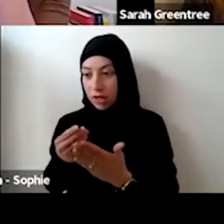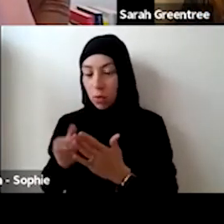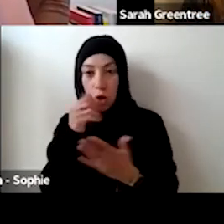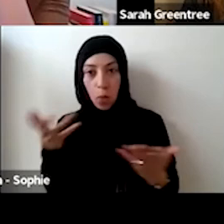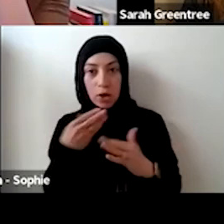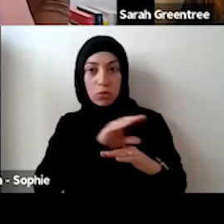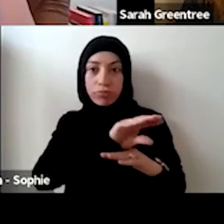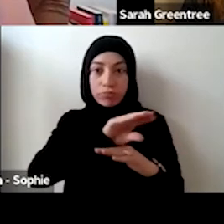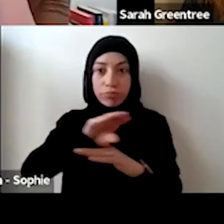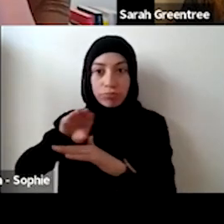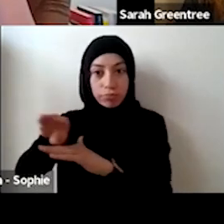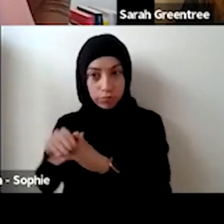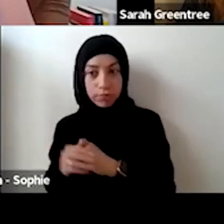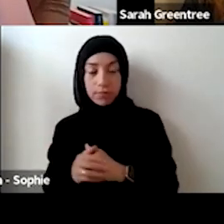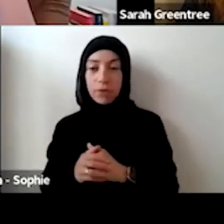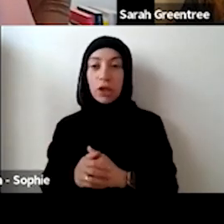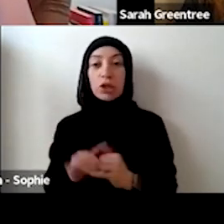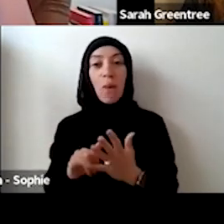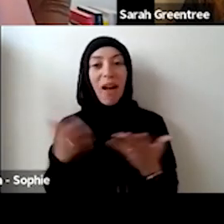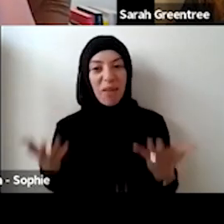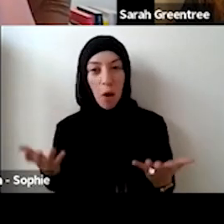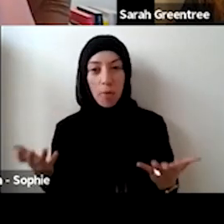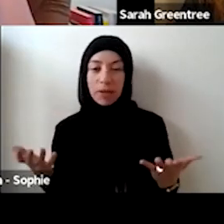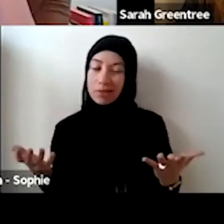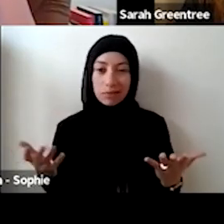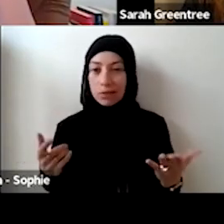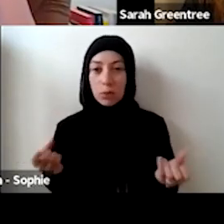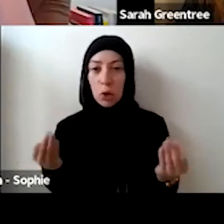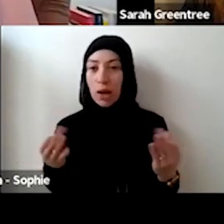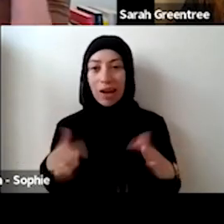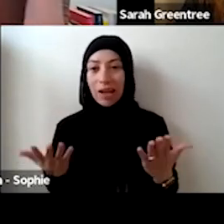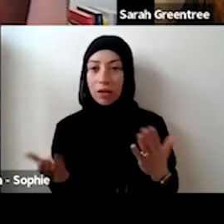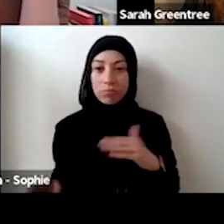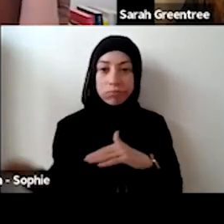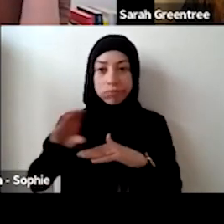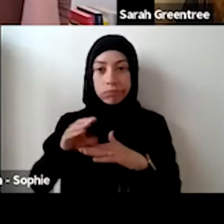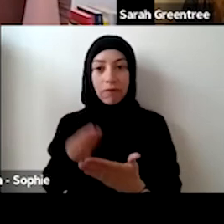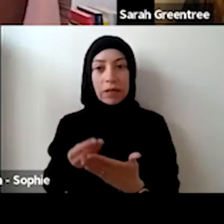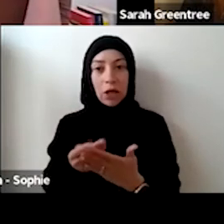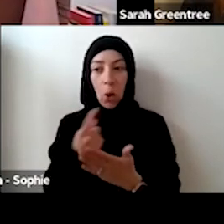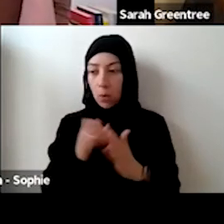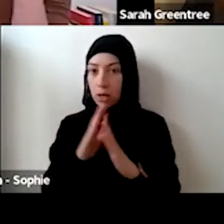so at this point in time, there isn't additional funding available for this program. and constraints in our ability to support the